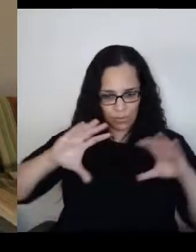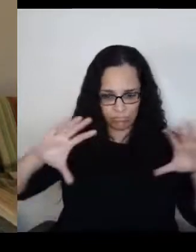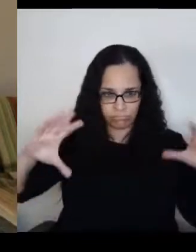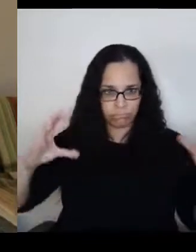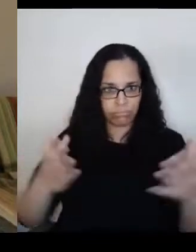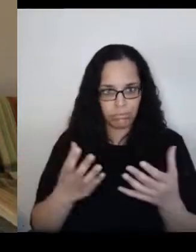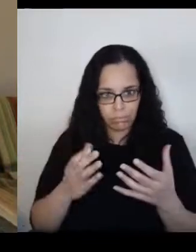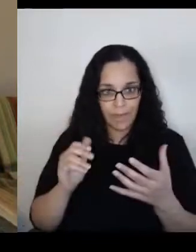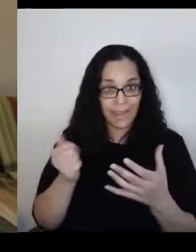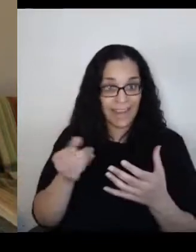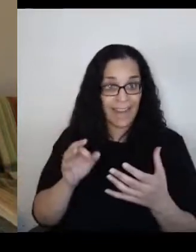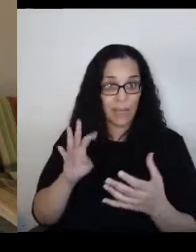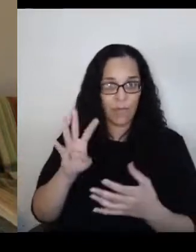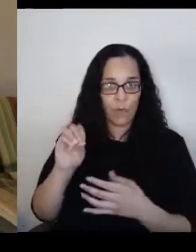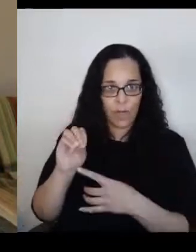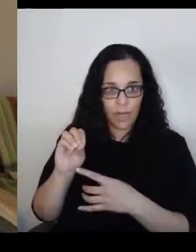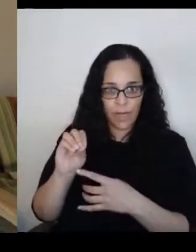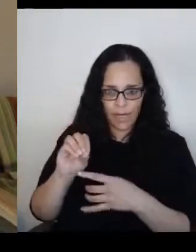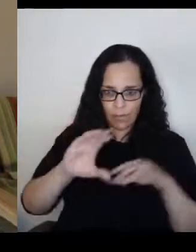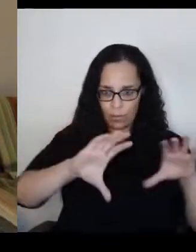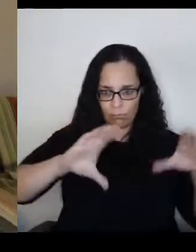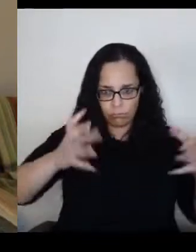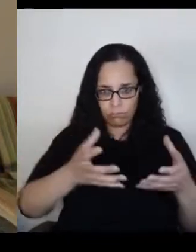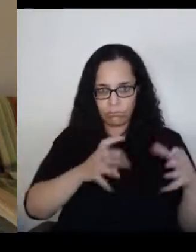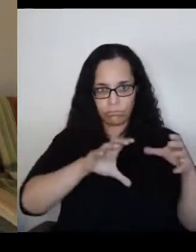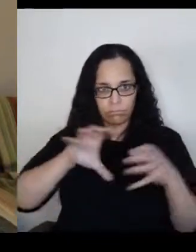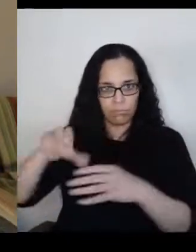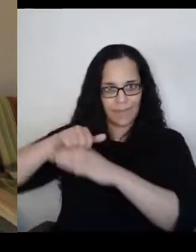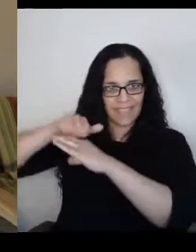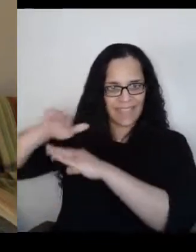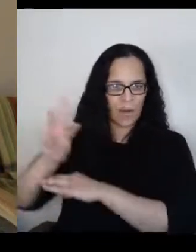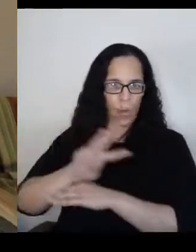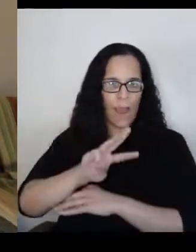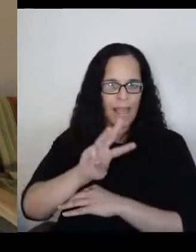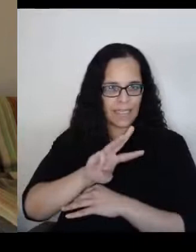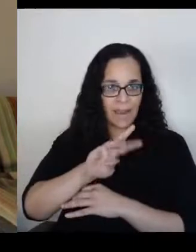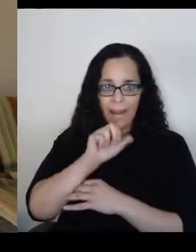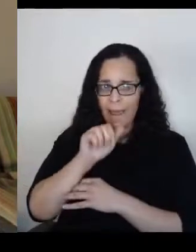and sent westward, not eastward by the administrator